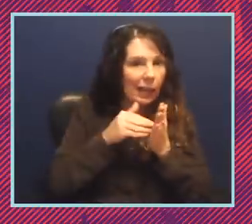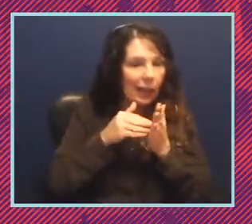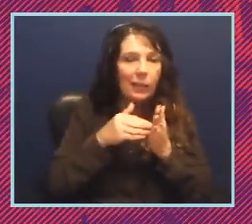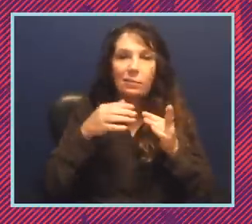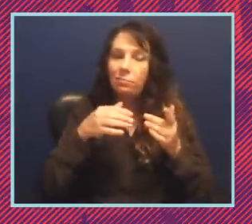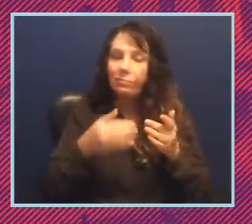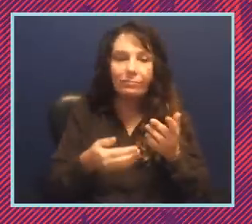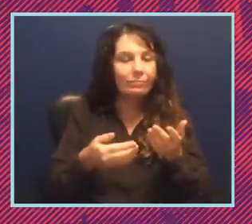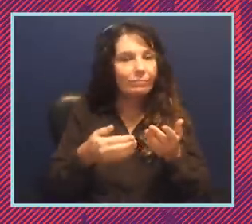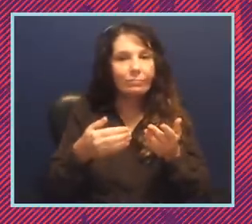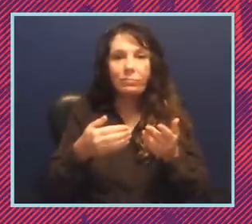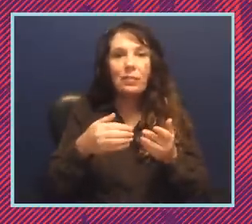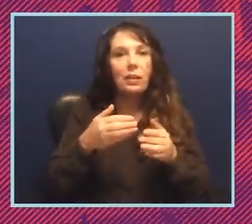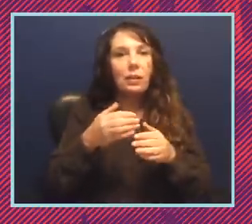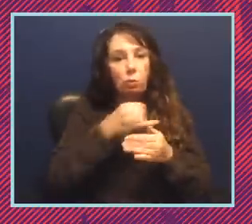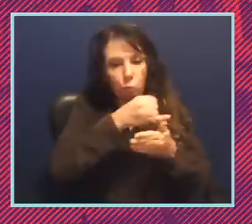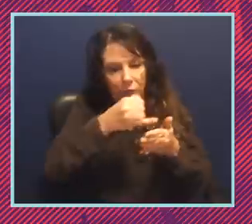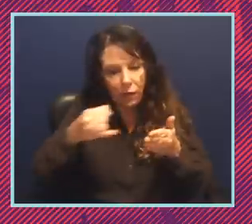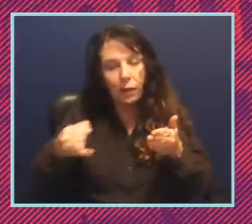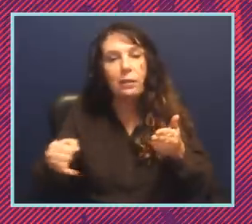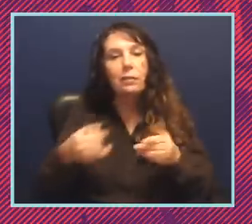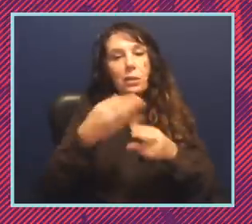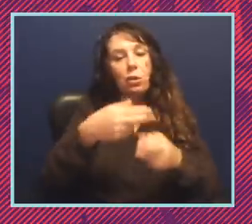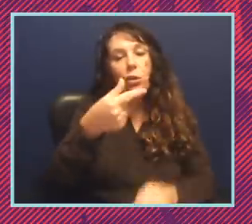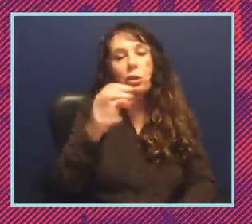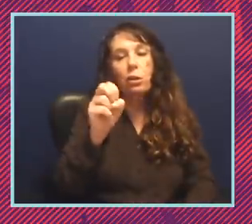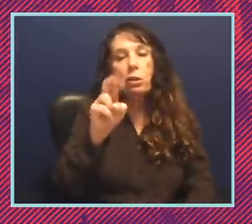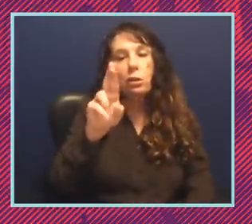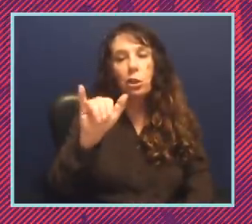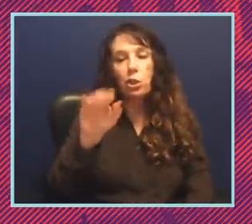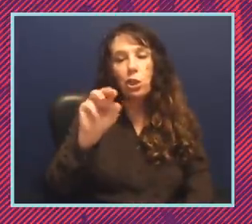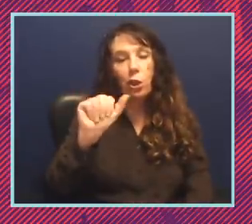a redistricting process which is gerrymandered lines which is essentially where you're